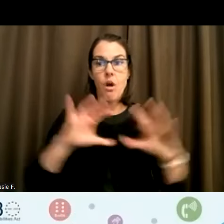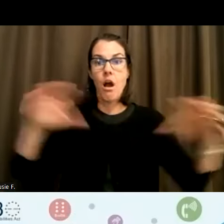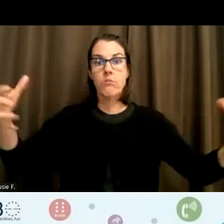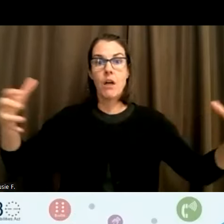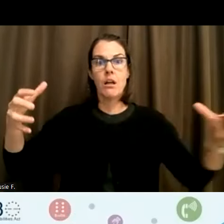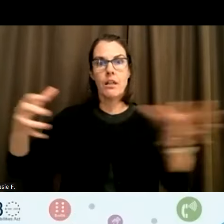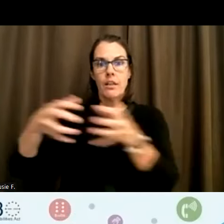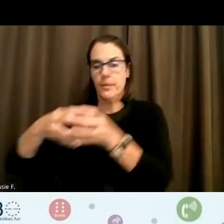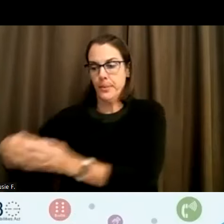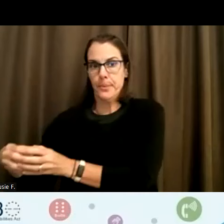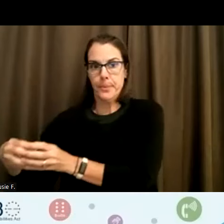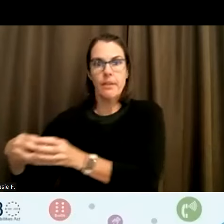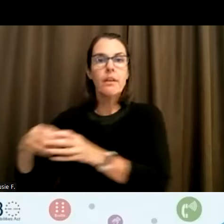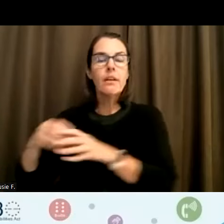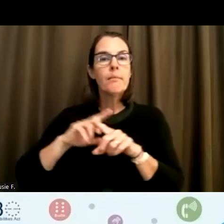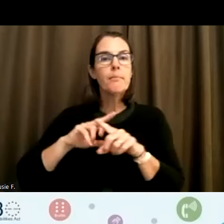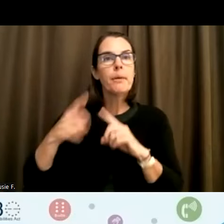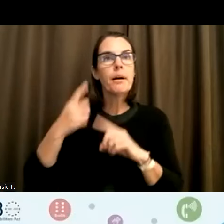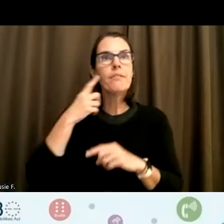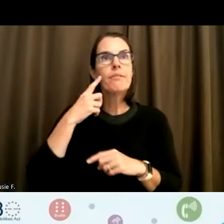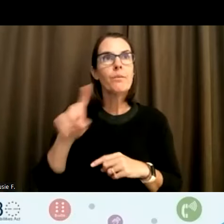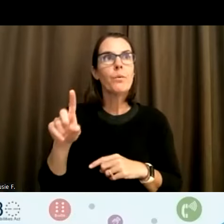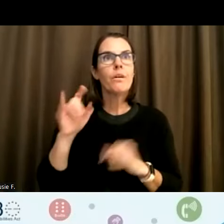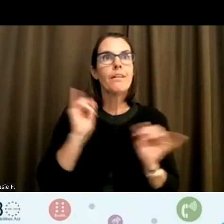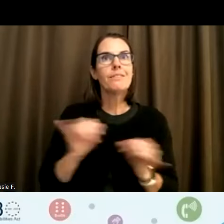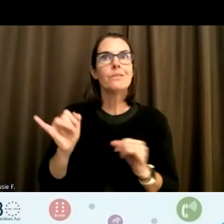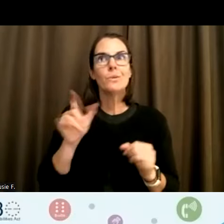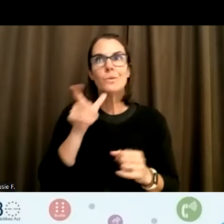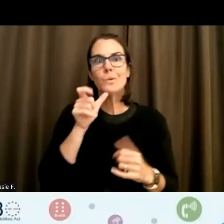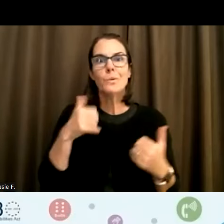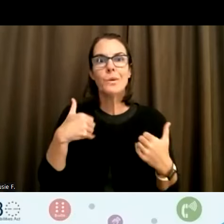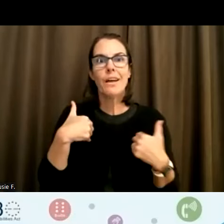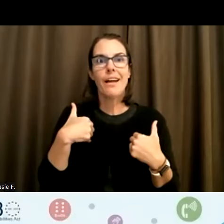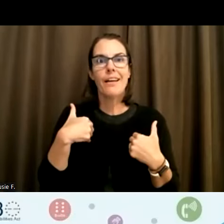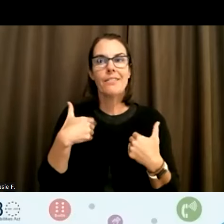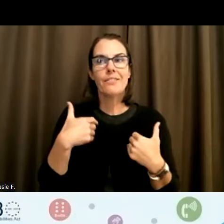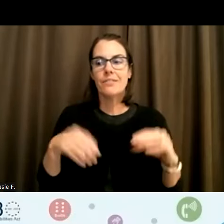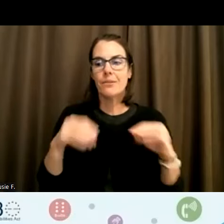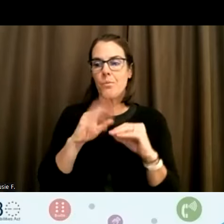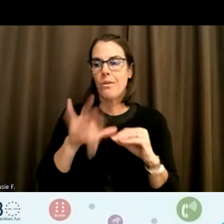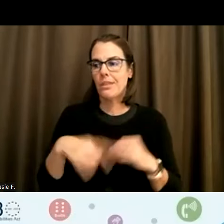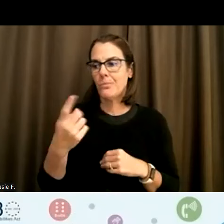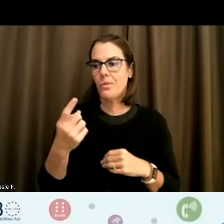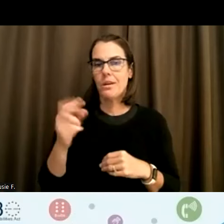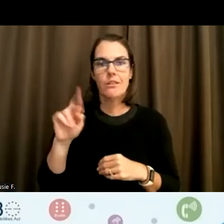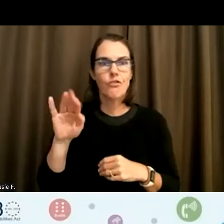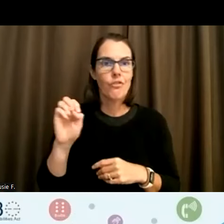but actually is for individuals that have you know more than one race and or